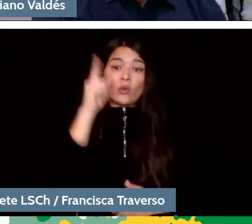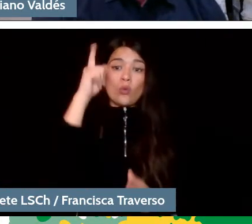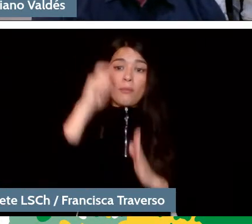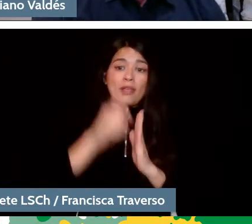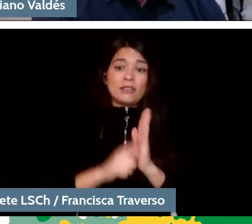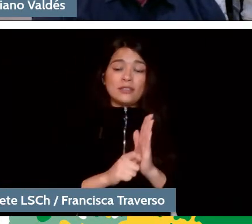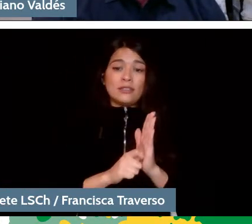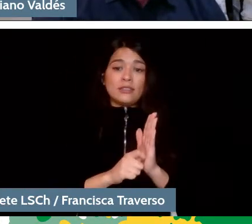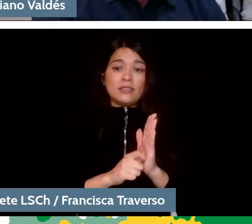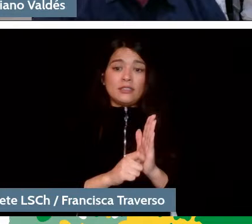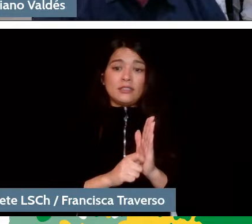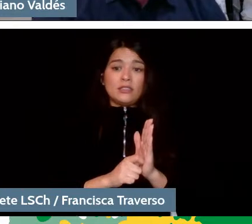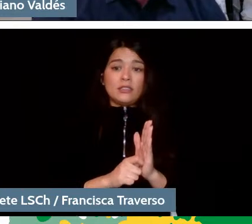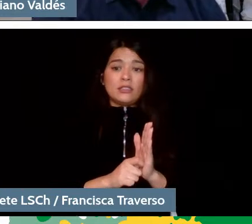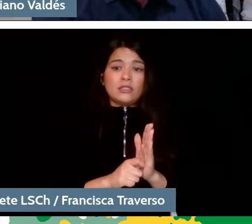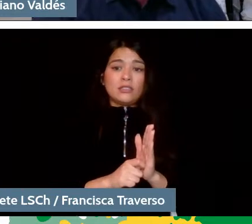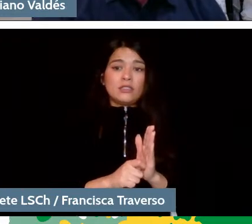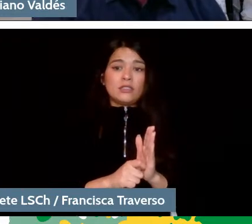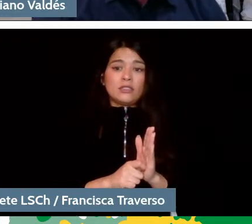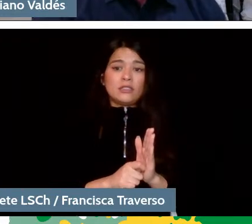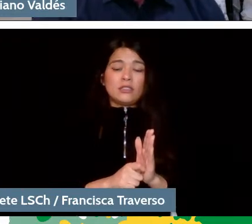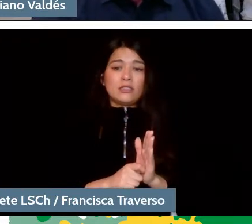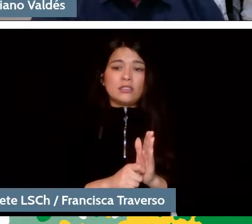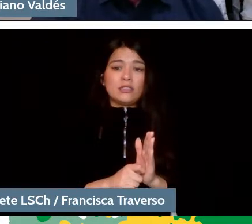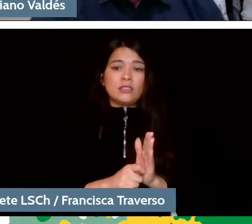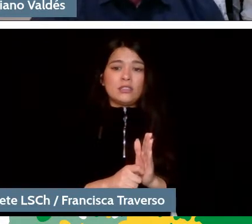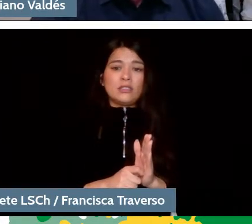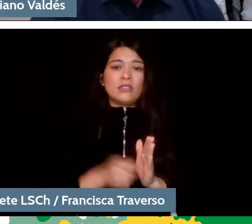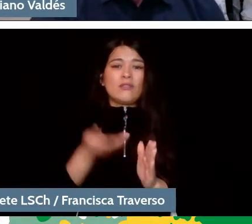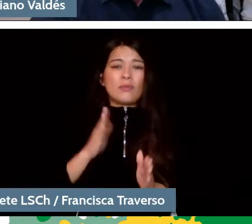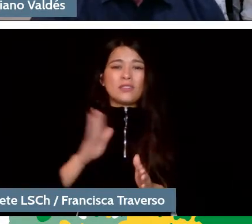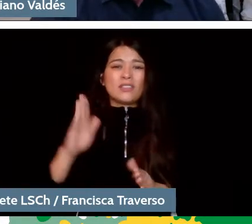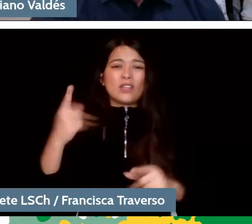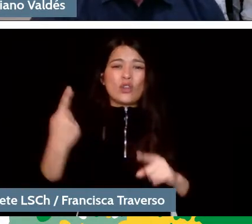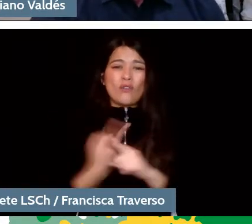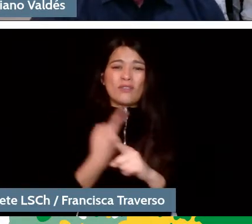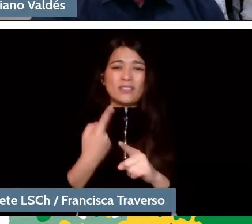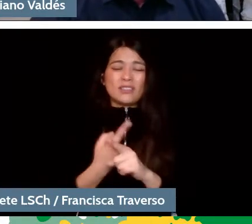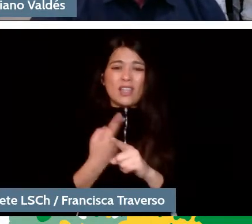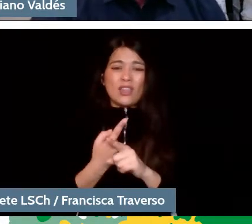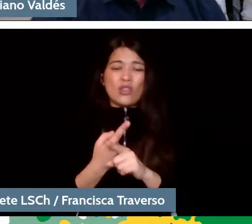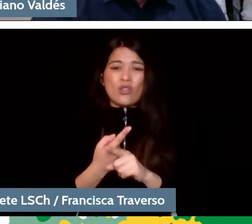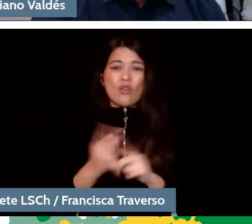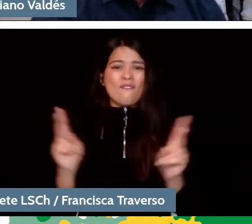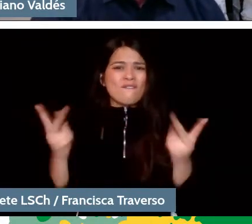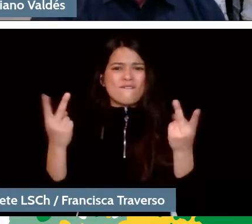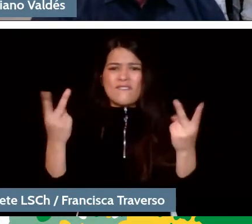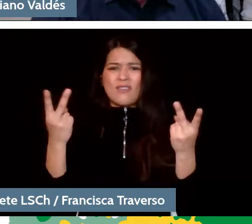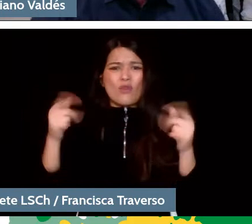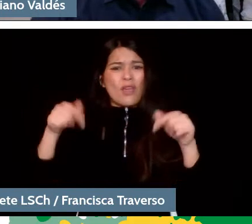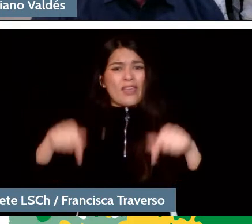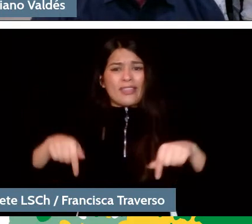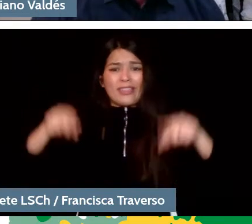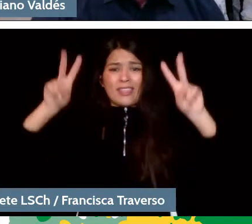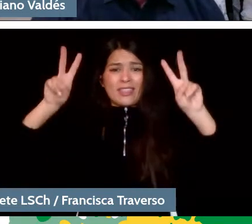We will continue to talk live and direct. And as much as you want, these topics are very exciting for me,